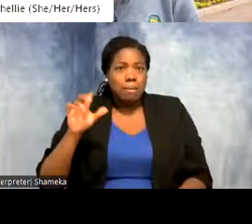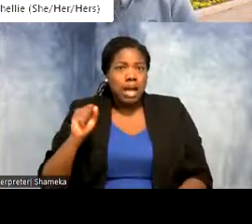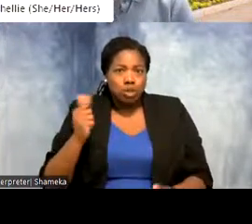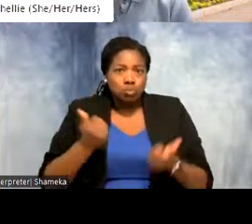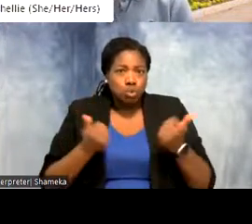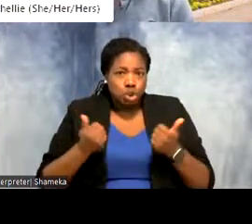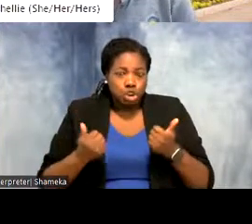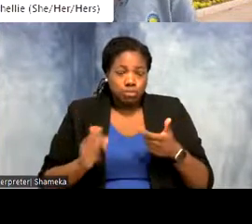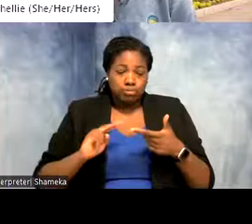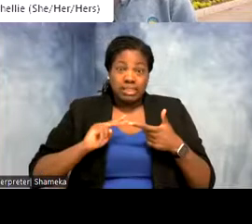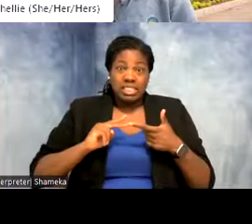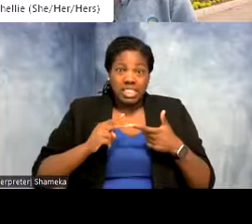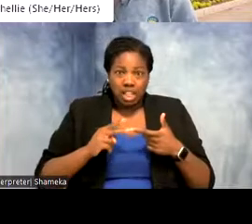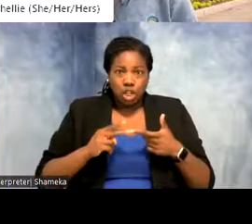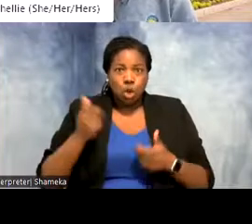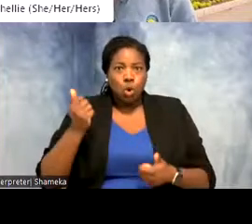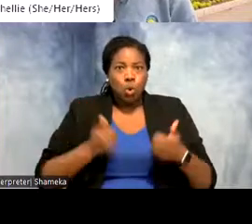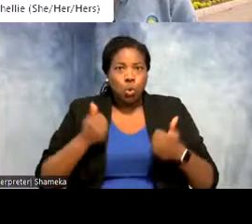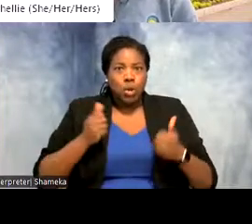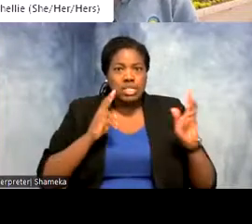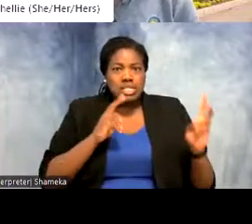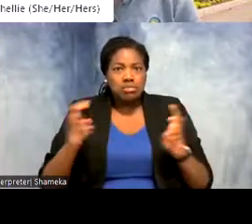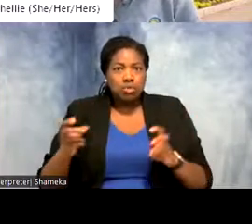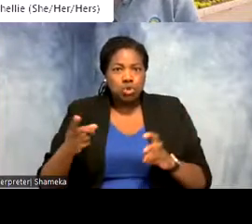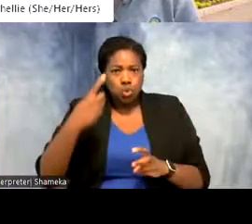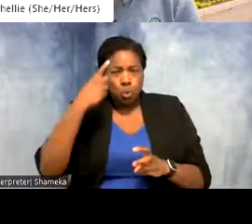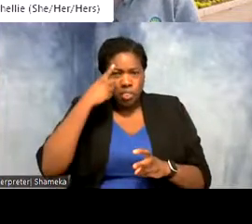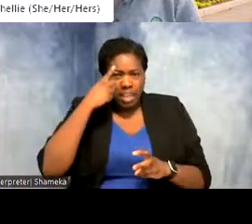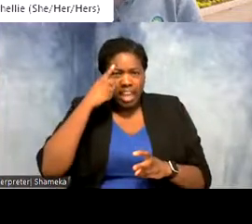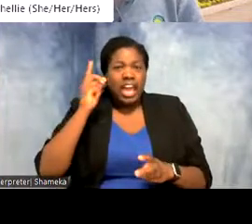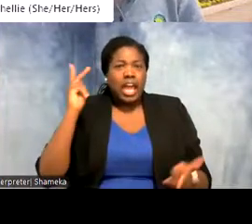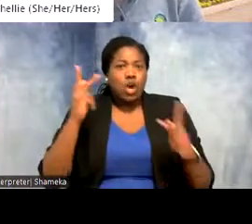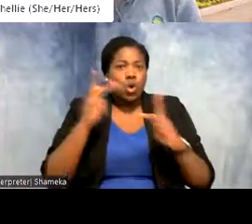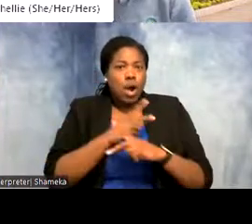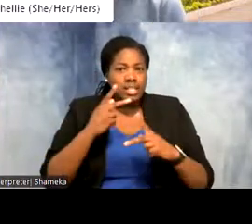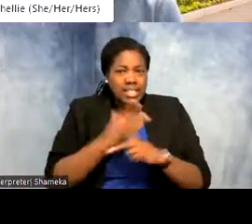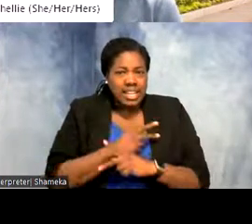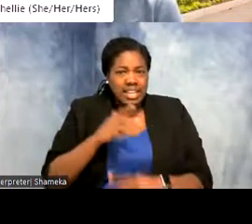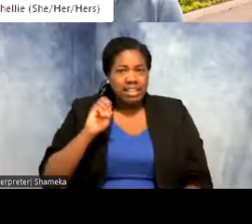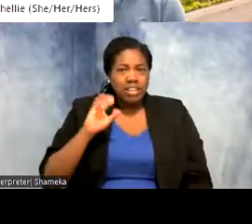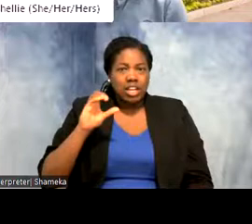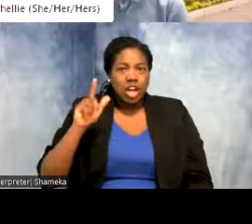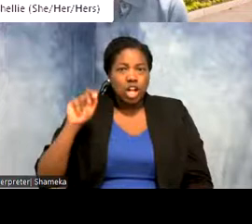And second, which of the following subjects do you think a quantitative ecologist uses in their